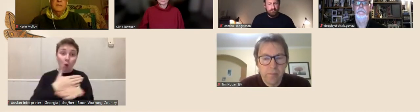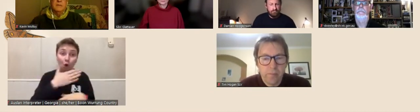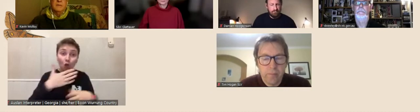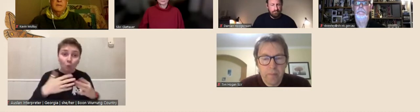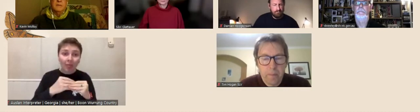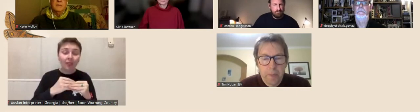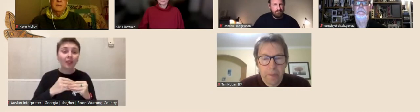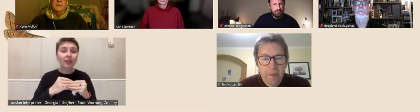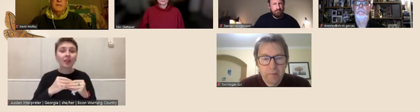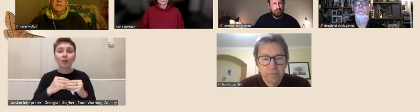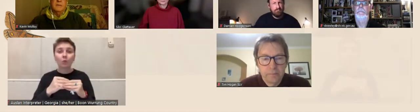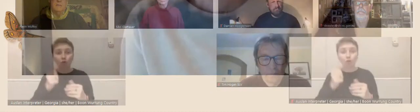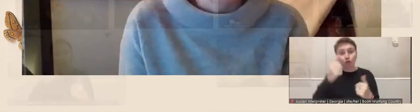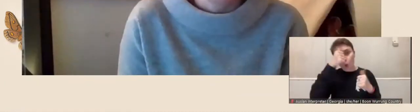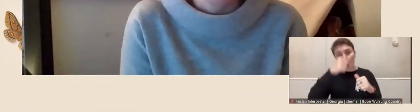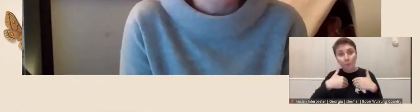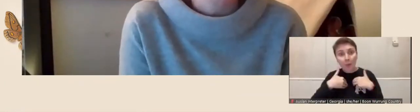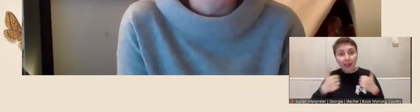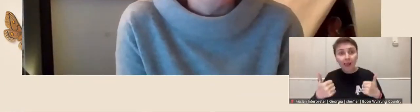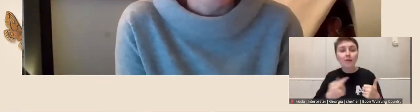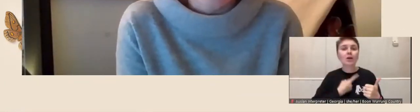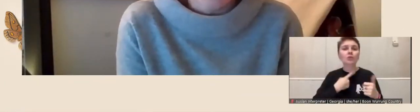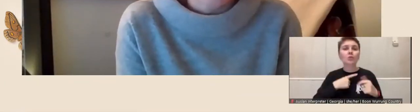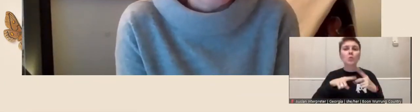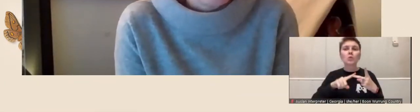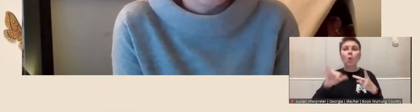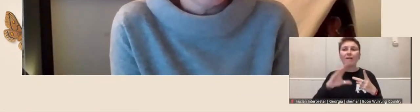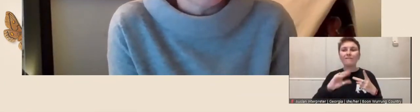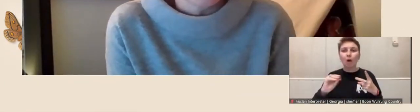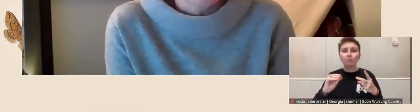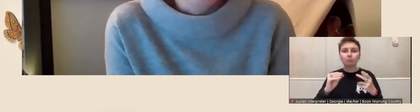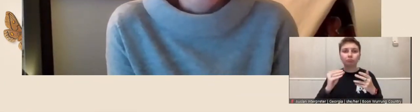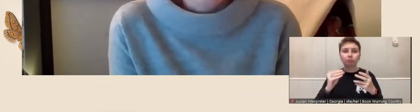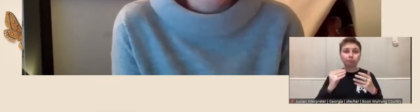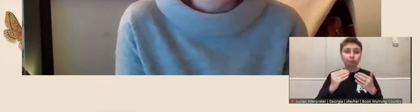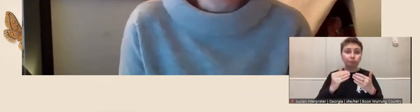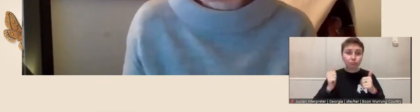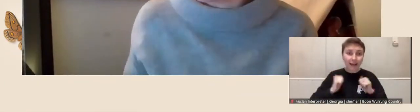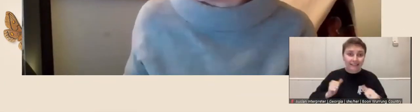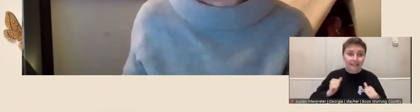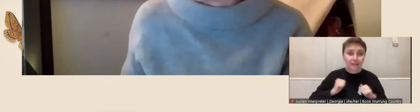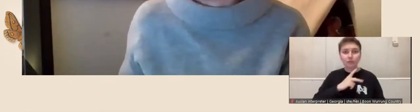or needs to come from a wider area of practice or industry? I wonder if either of you have